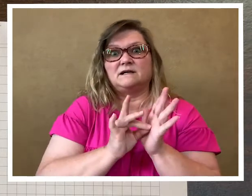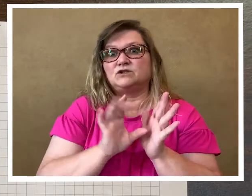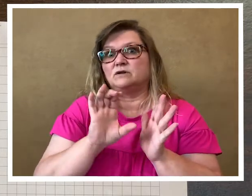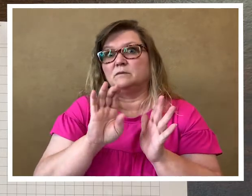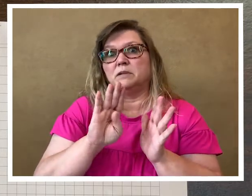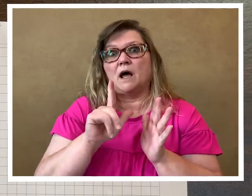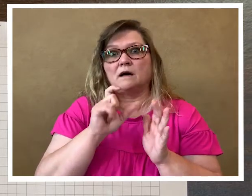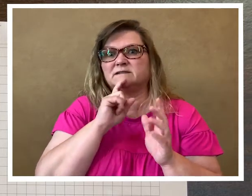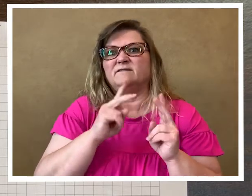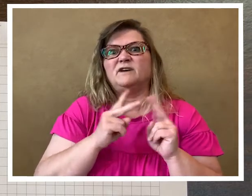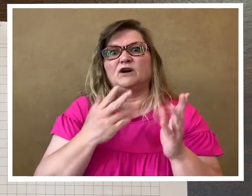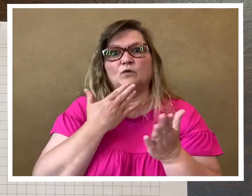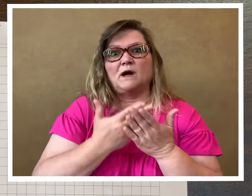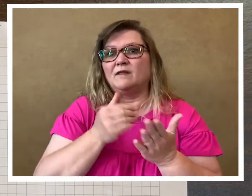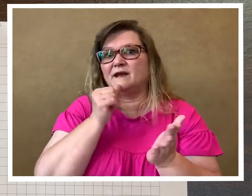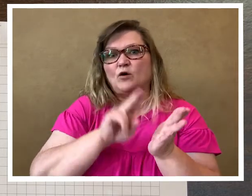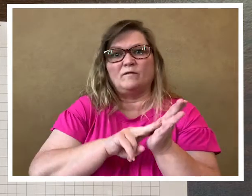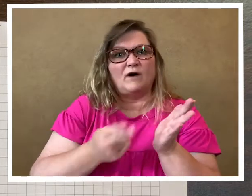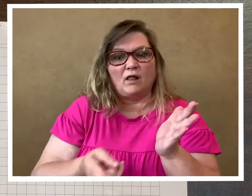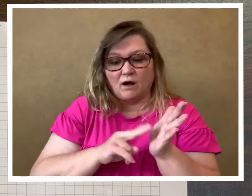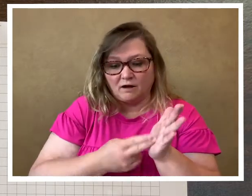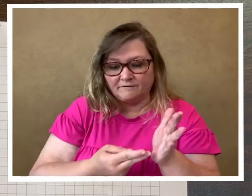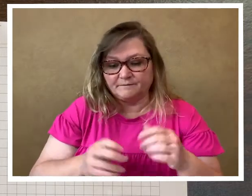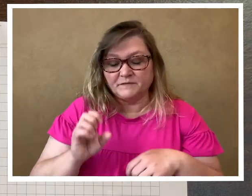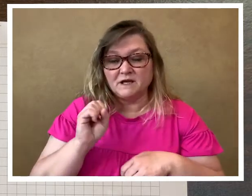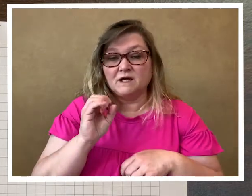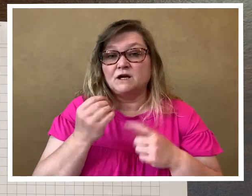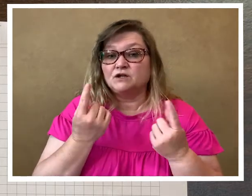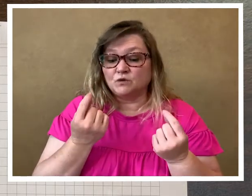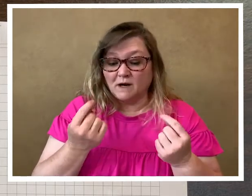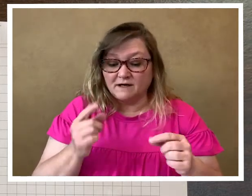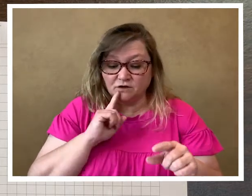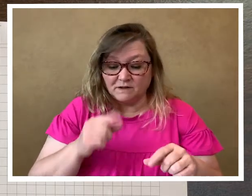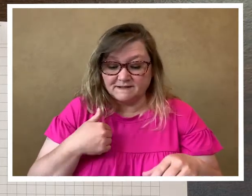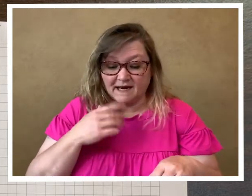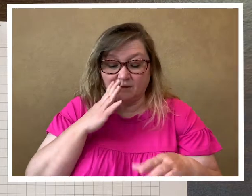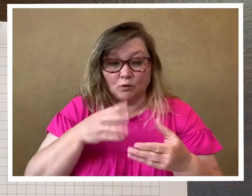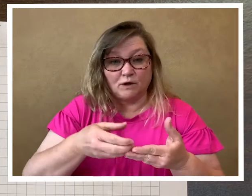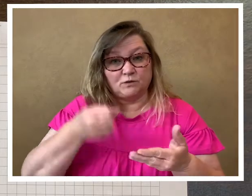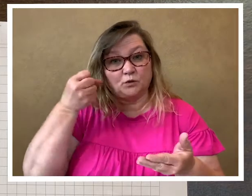to the blocks very well. they don't fall off. so what I do is I'm going to pull